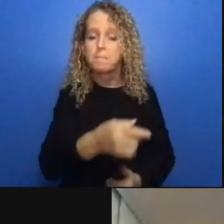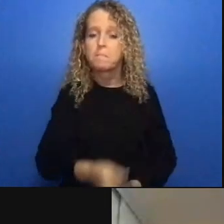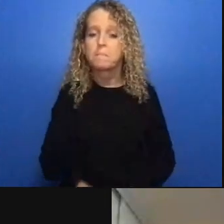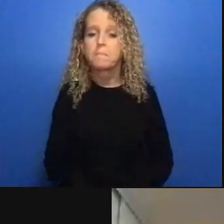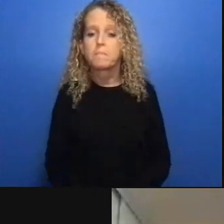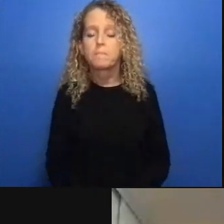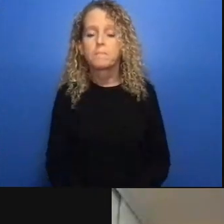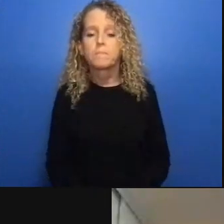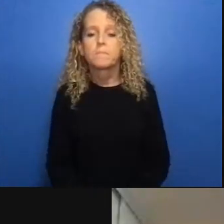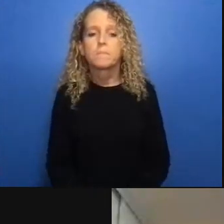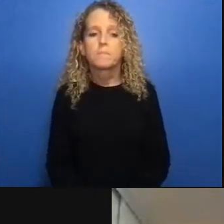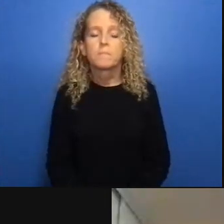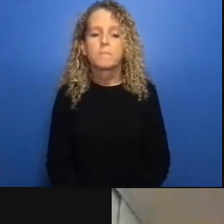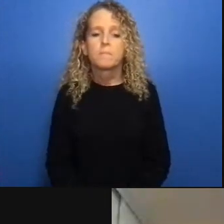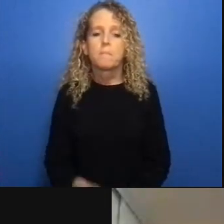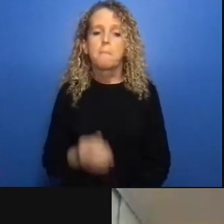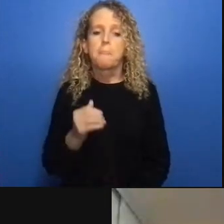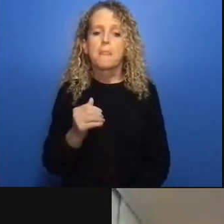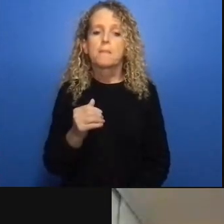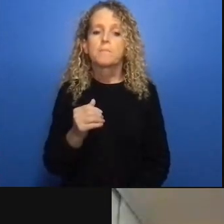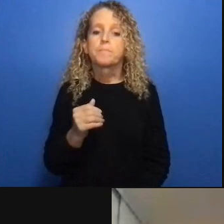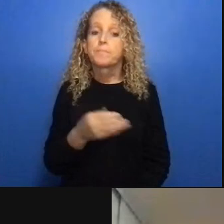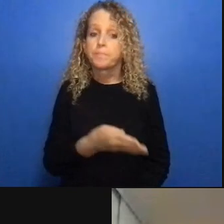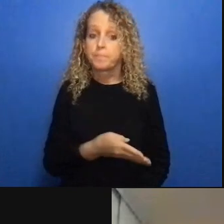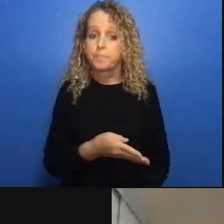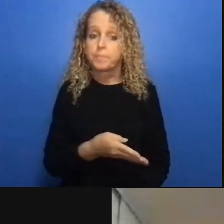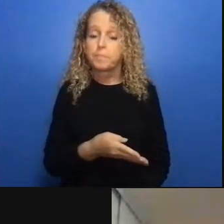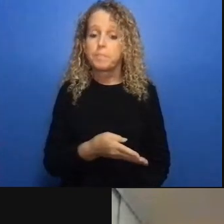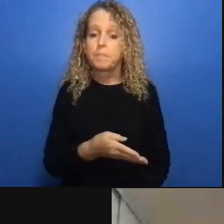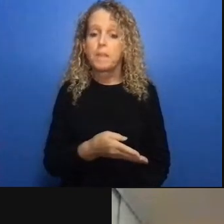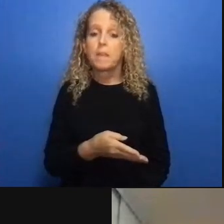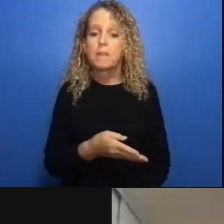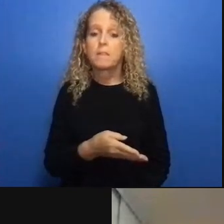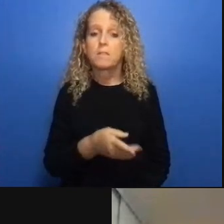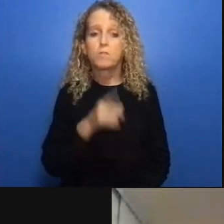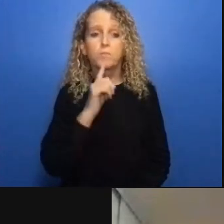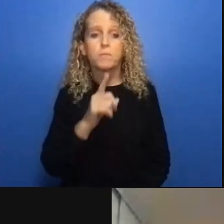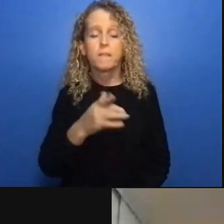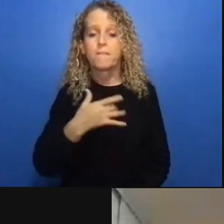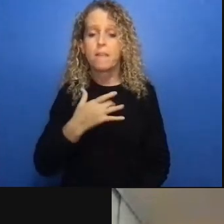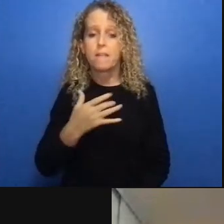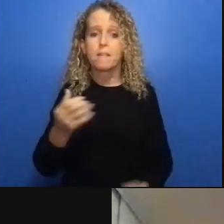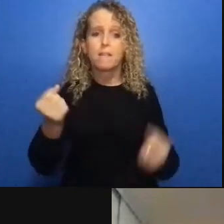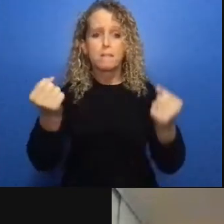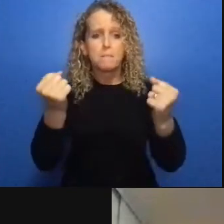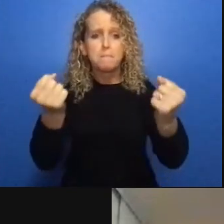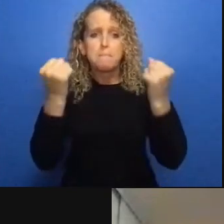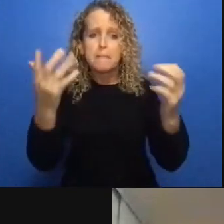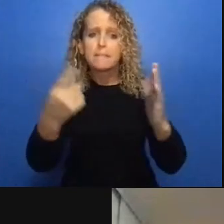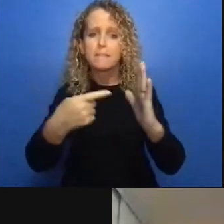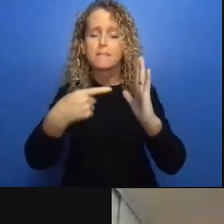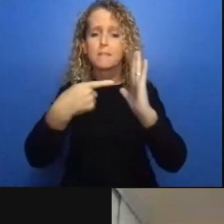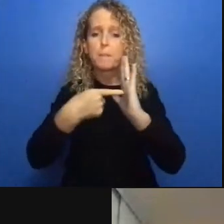okay so I think at this point i'm i'm going to draw this particular panel to a close with